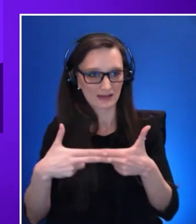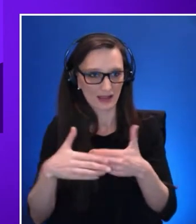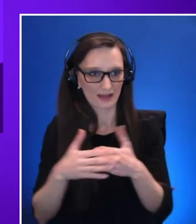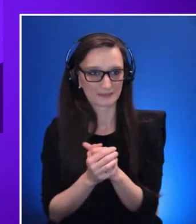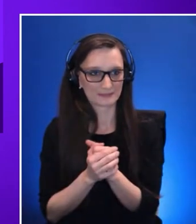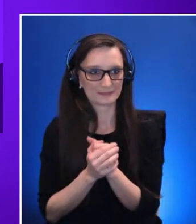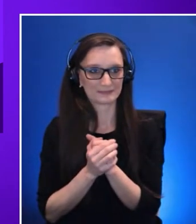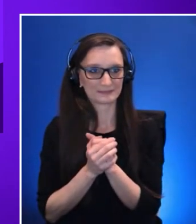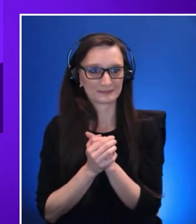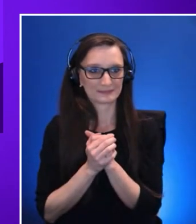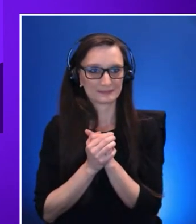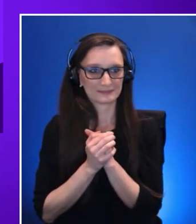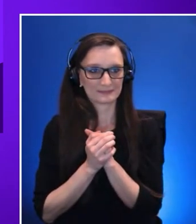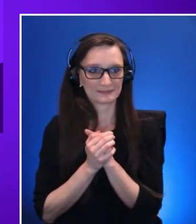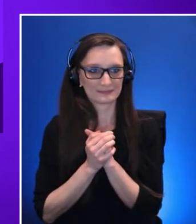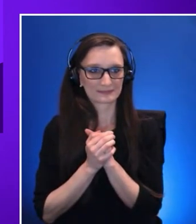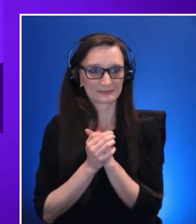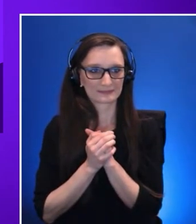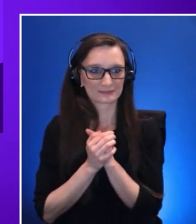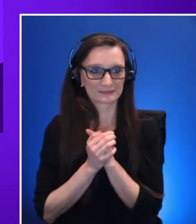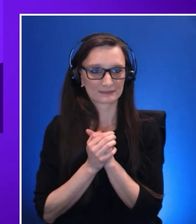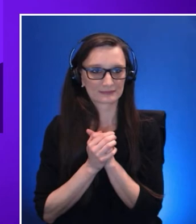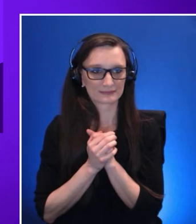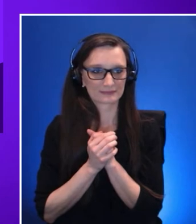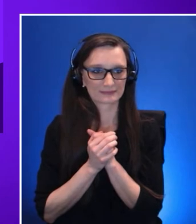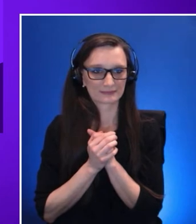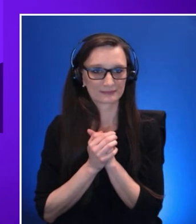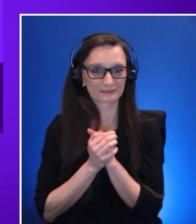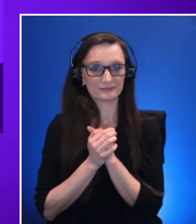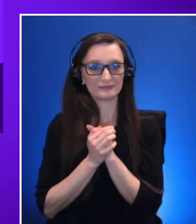We are building the inclusive metaverse at scale with inclusive design.